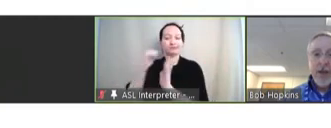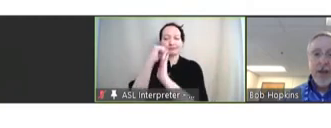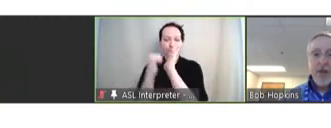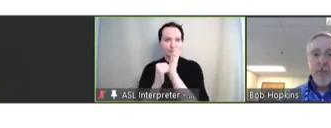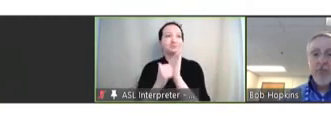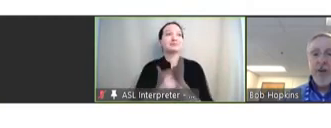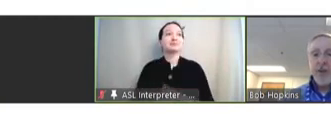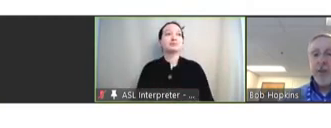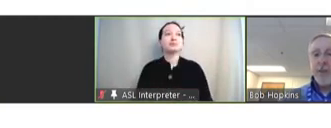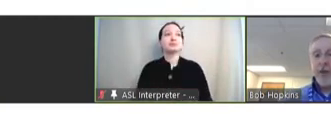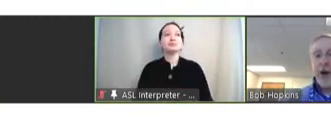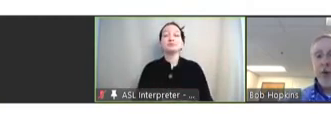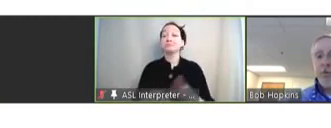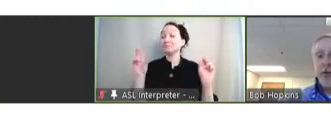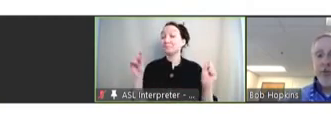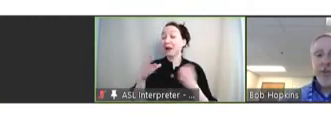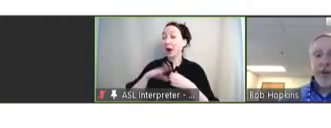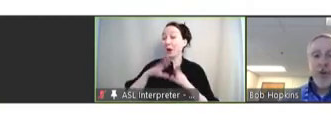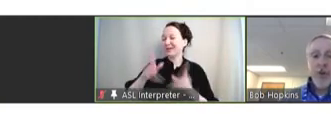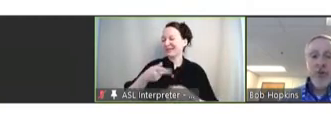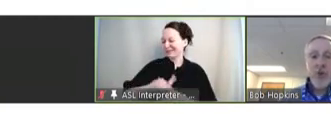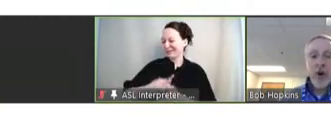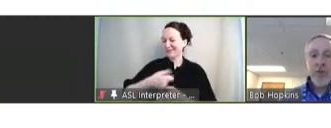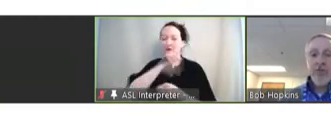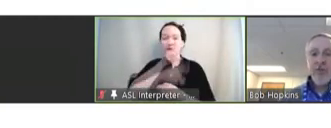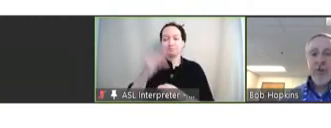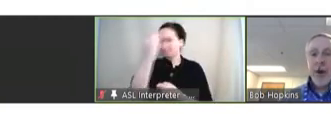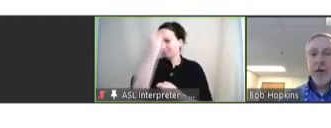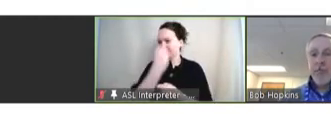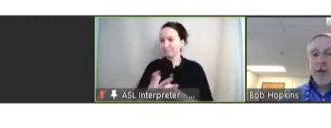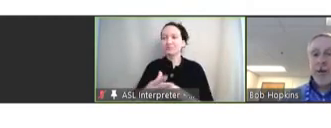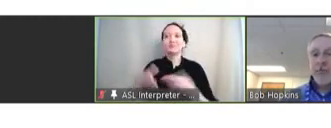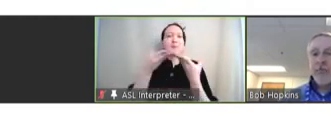In terms of housekeeping, I want to make sure that everyone is aware this is a public meeting. It's